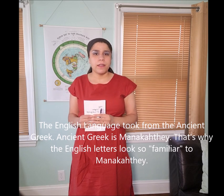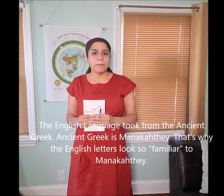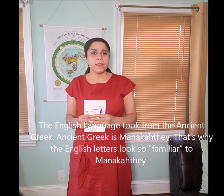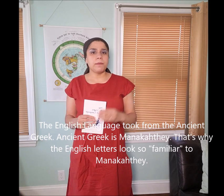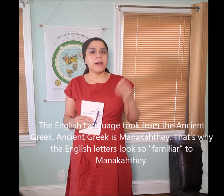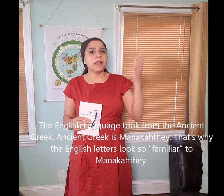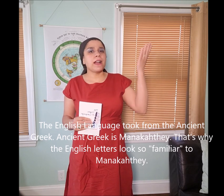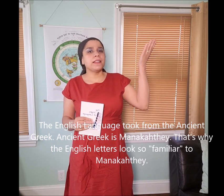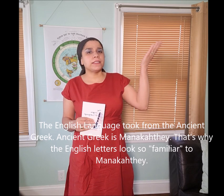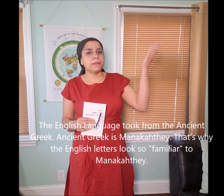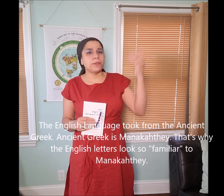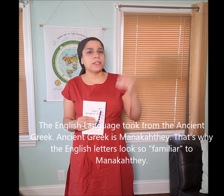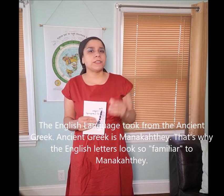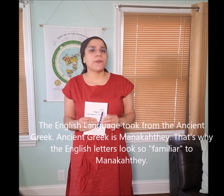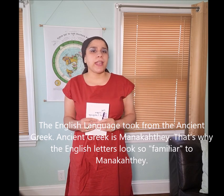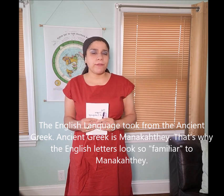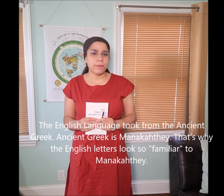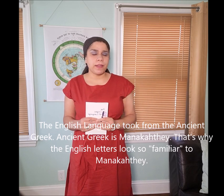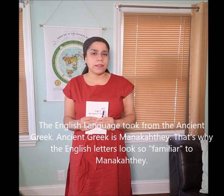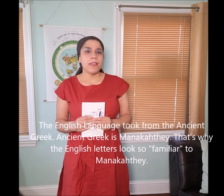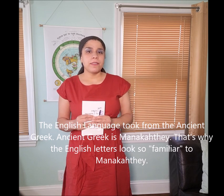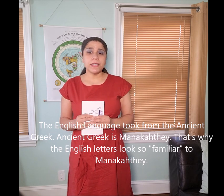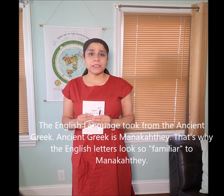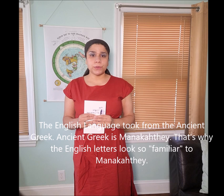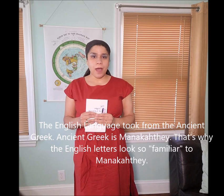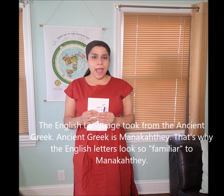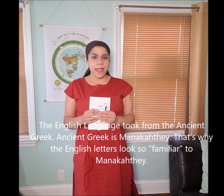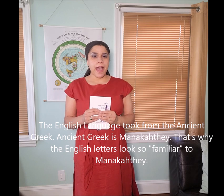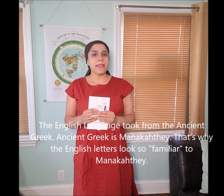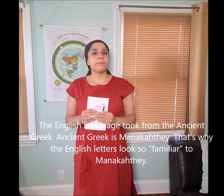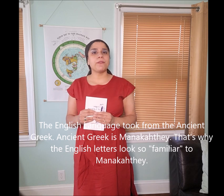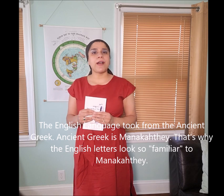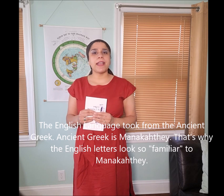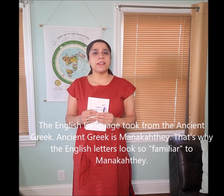the Manakahthey 𐤌𐤍𐤇𐤕𐤉 symbols are for everybody, this is why I am providing